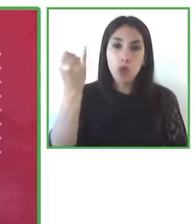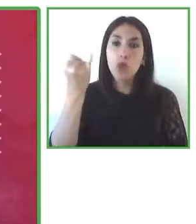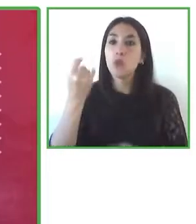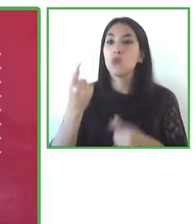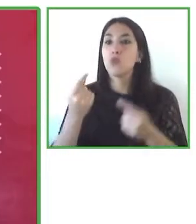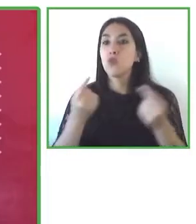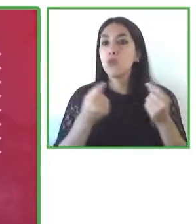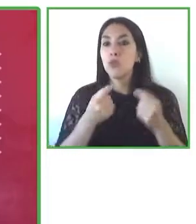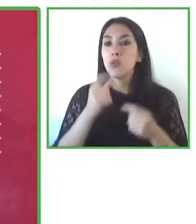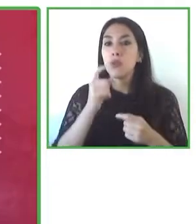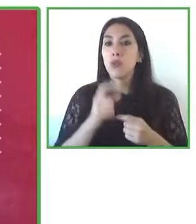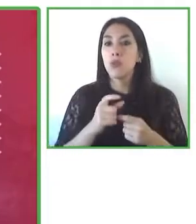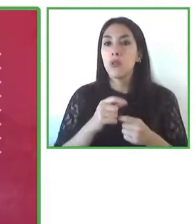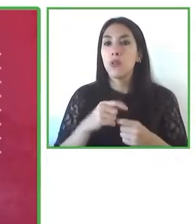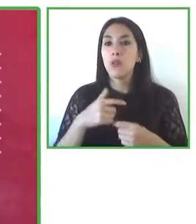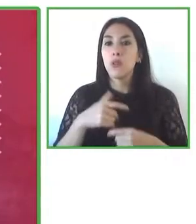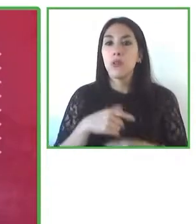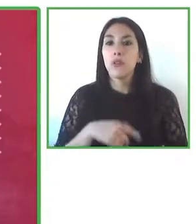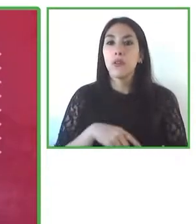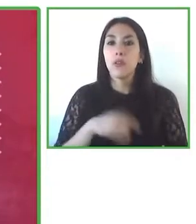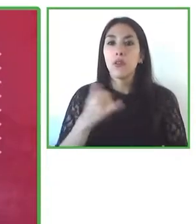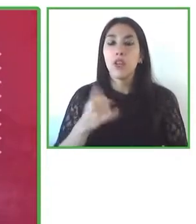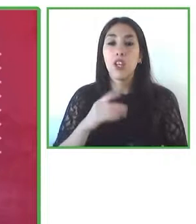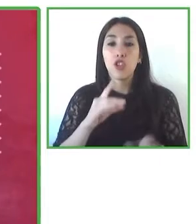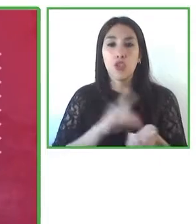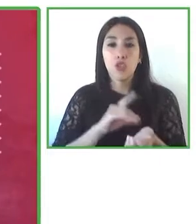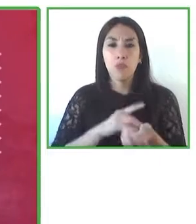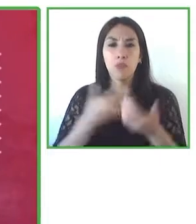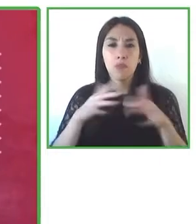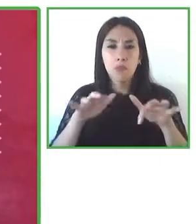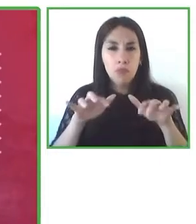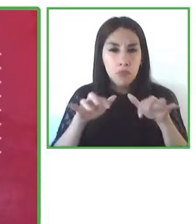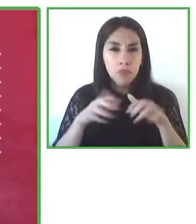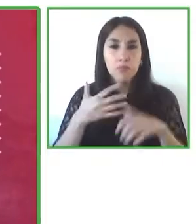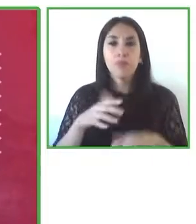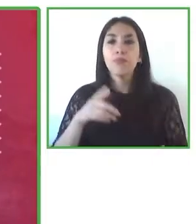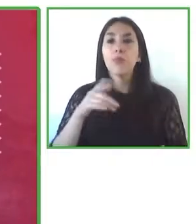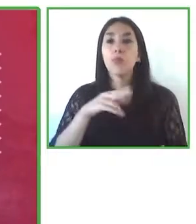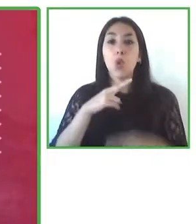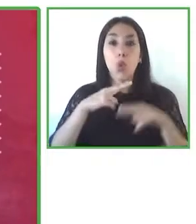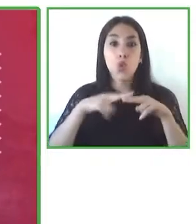for people with visual impairments, and so we decided to use digital technology to be able to